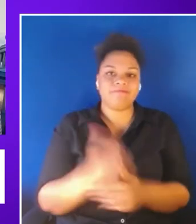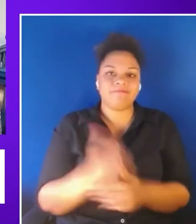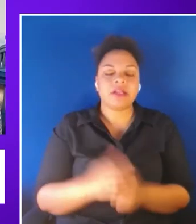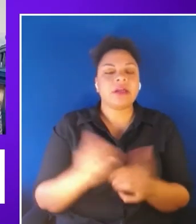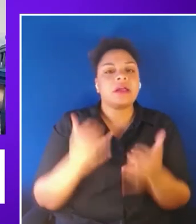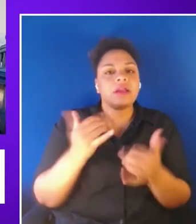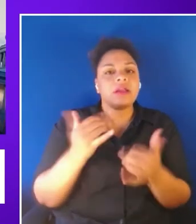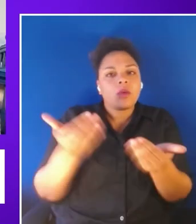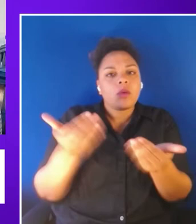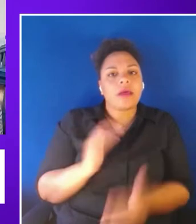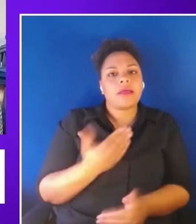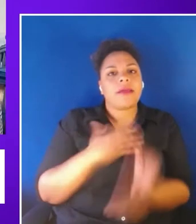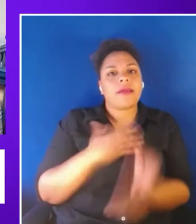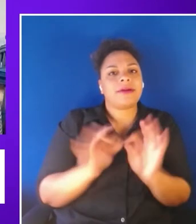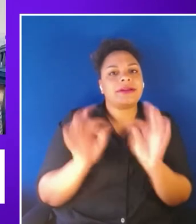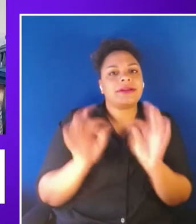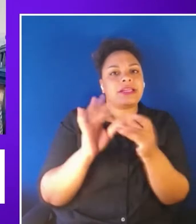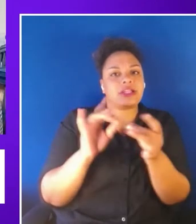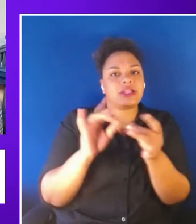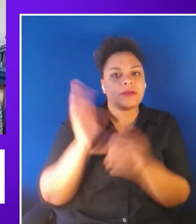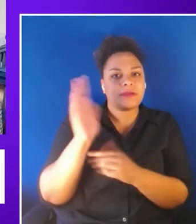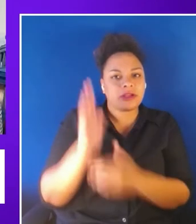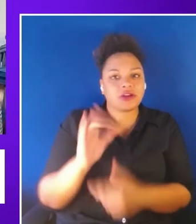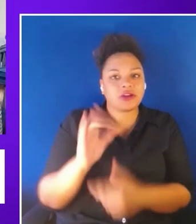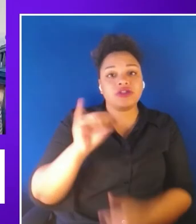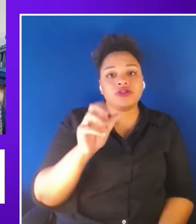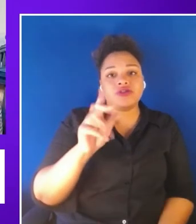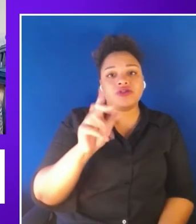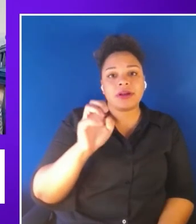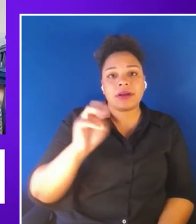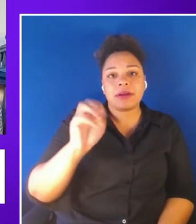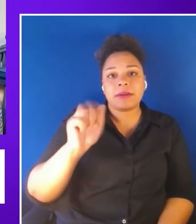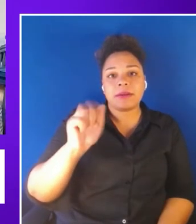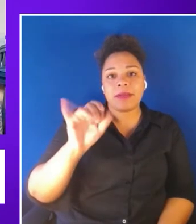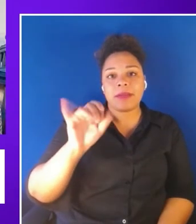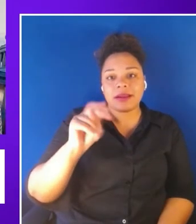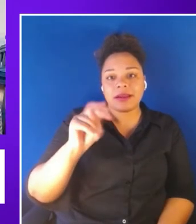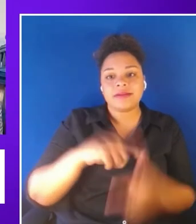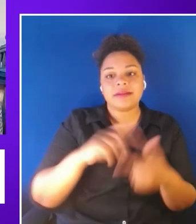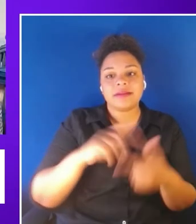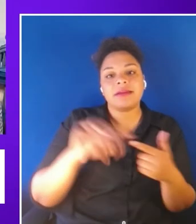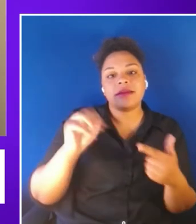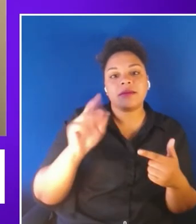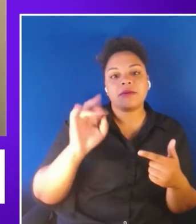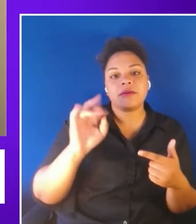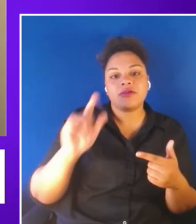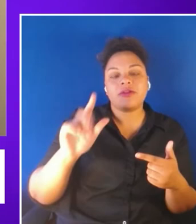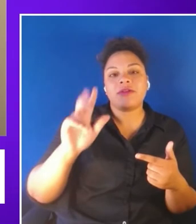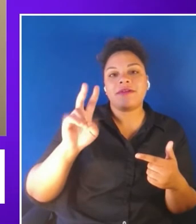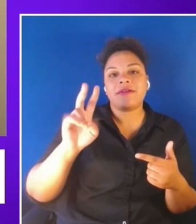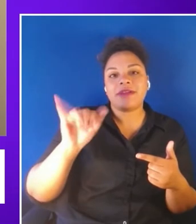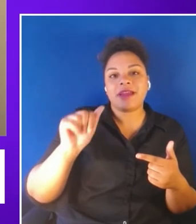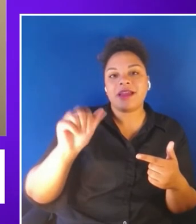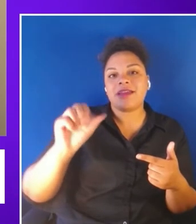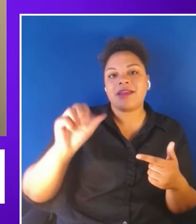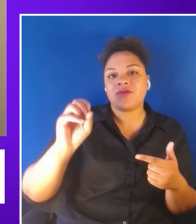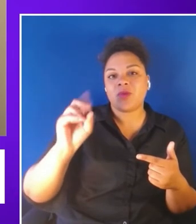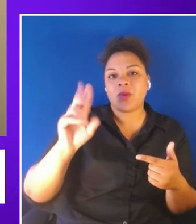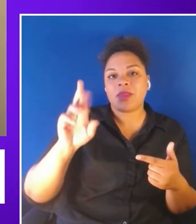speakers Jacque Madison and Marisol Villena Salerno as director of product accessibility.